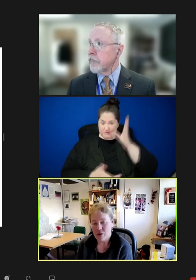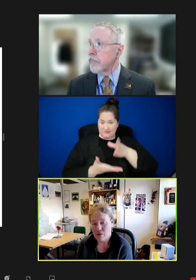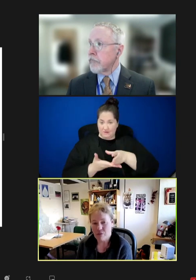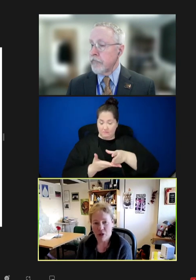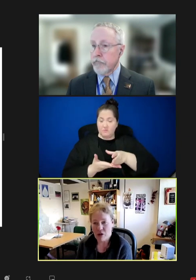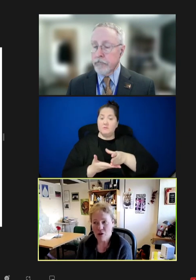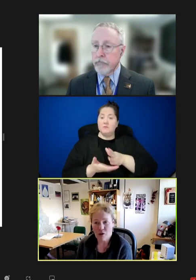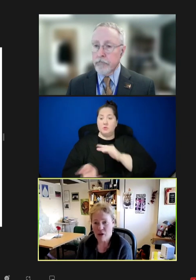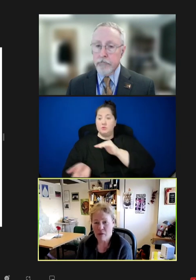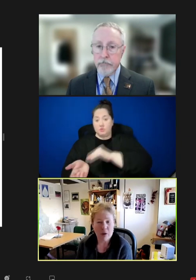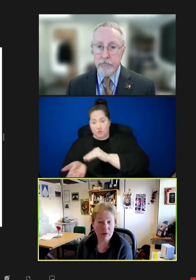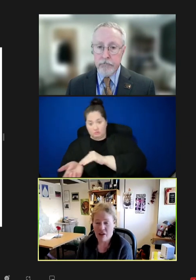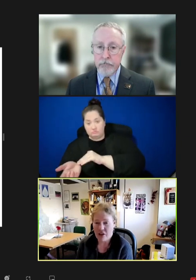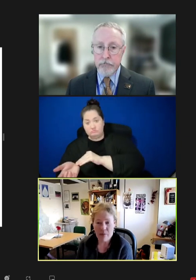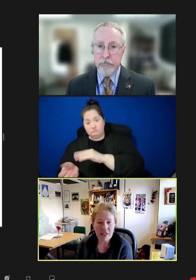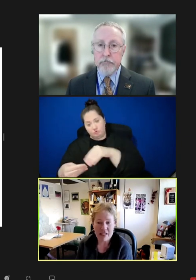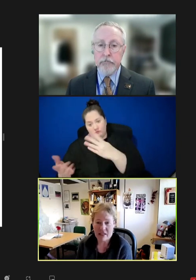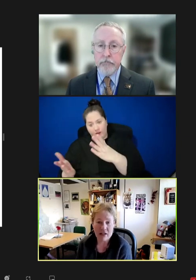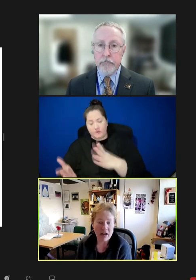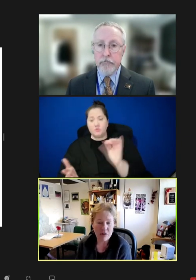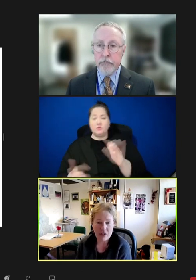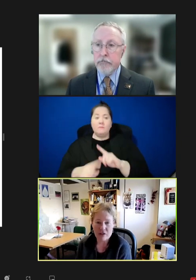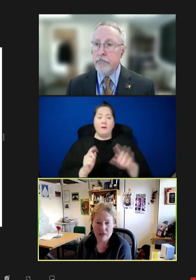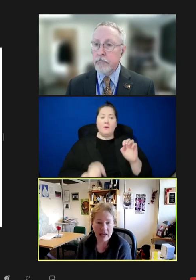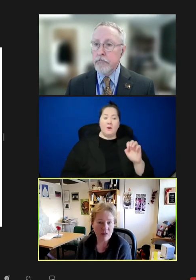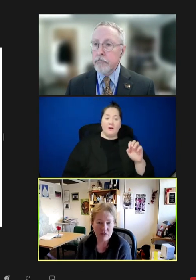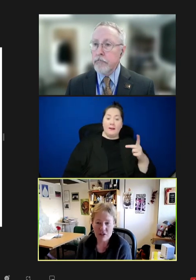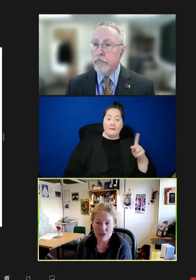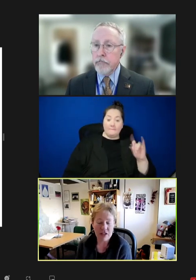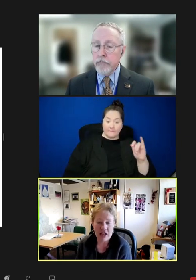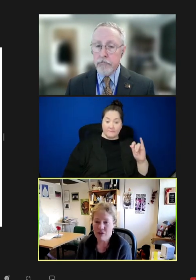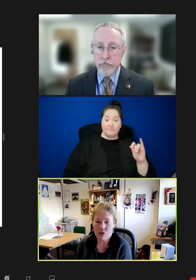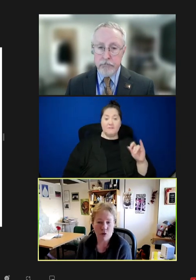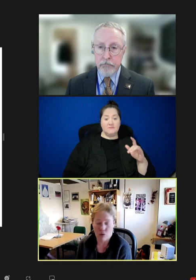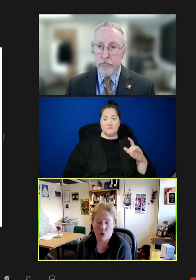but our local public health epi's that are out there now in the field had never worked